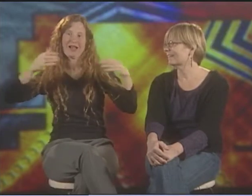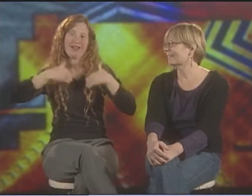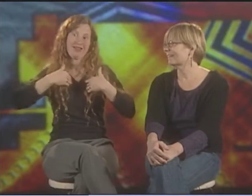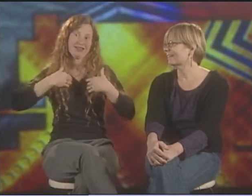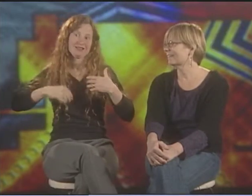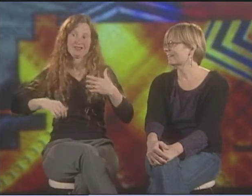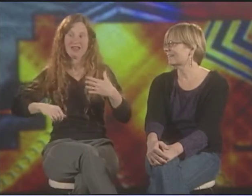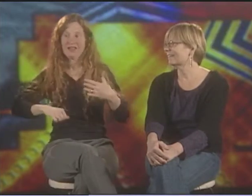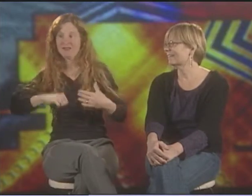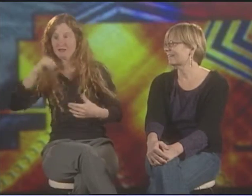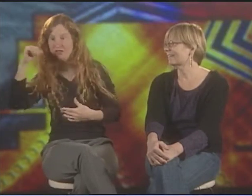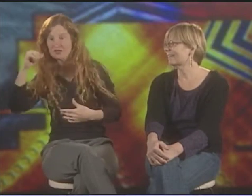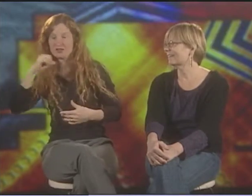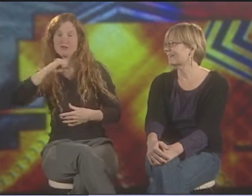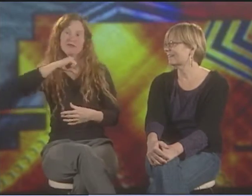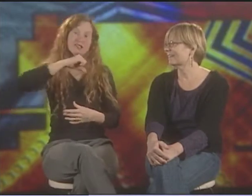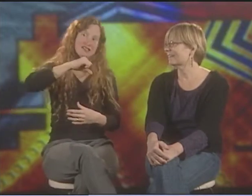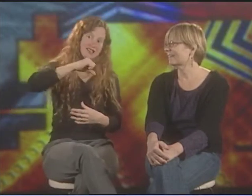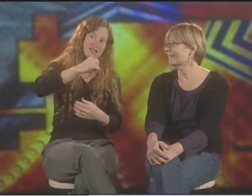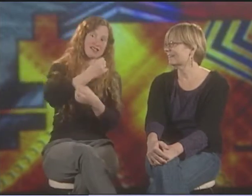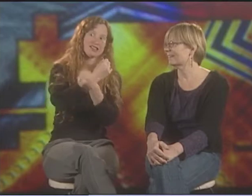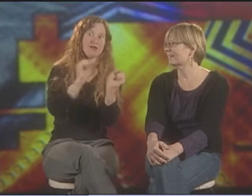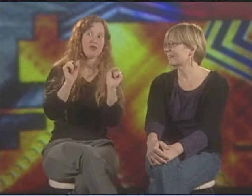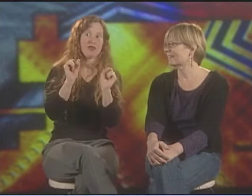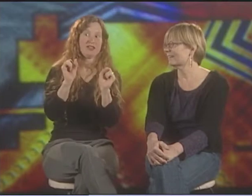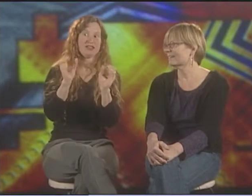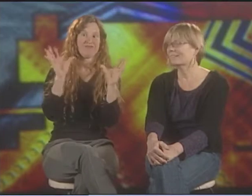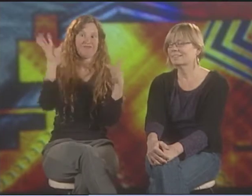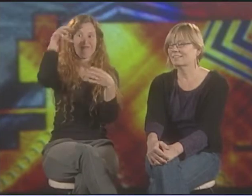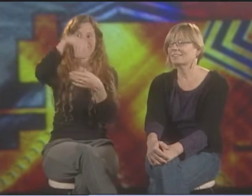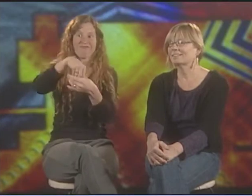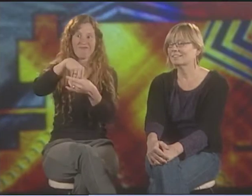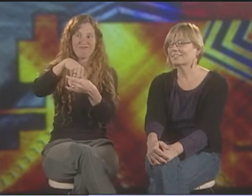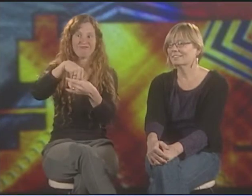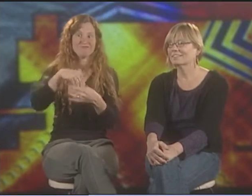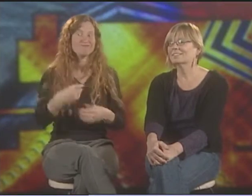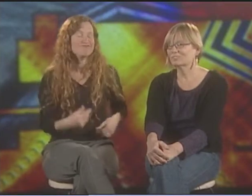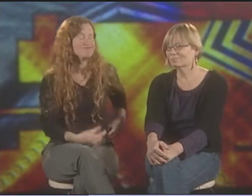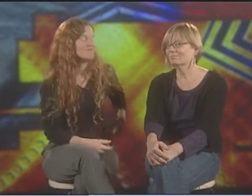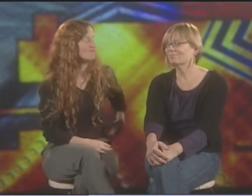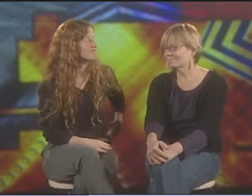SO THERE'S A LOT OF DIFFERENT THINGS DEPICTED IN THIS FROM AFFIRMATION, RESISTANCE, LIBERATION